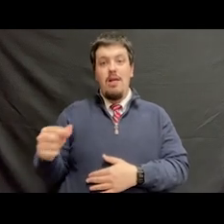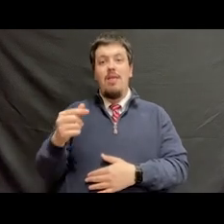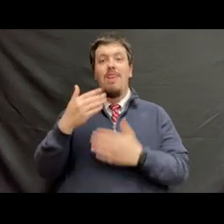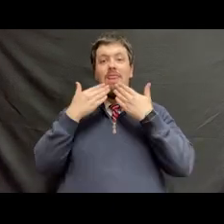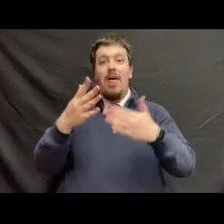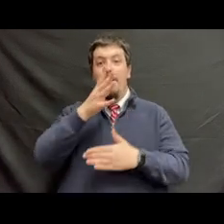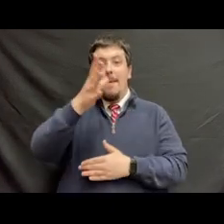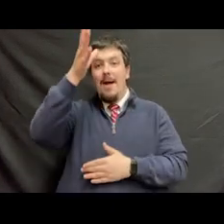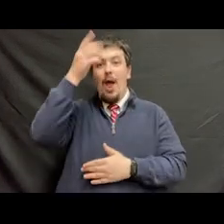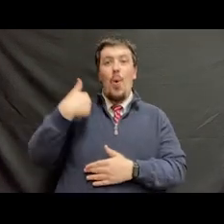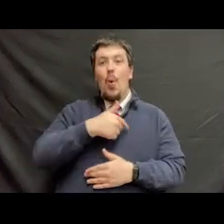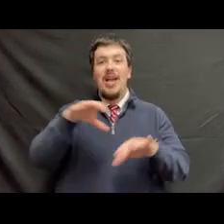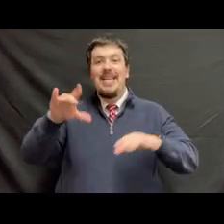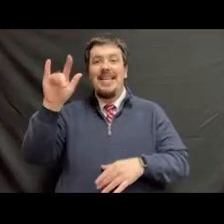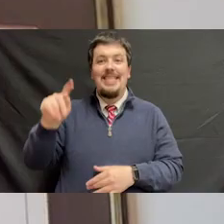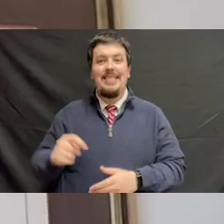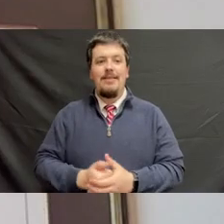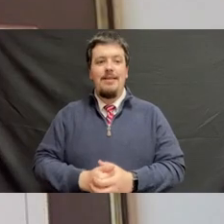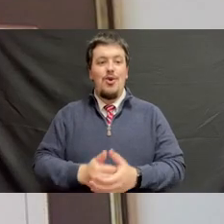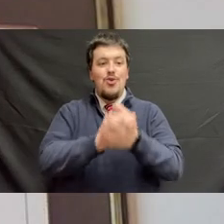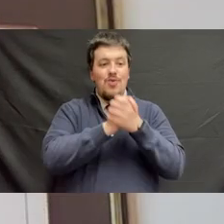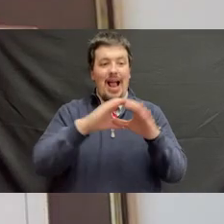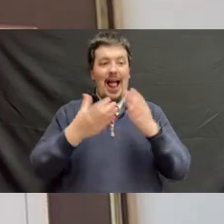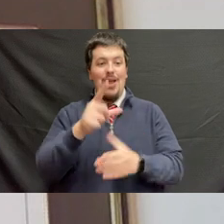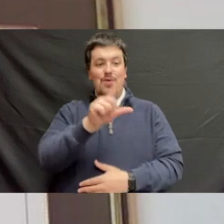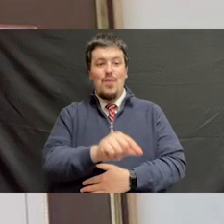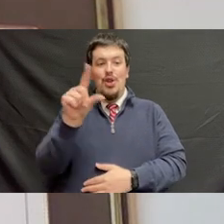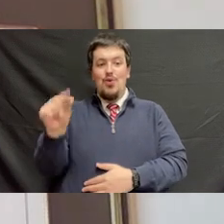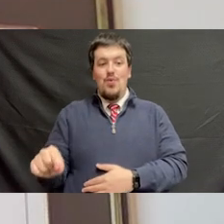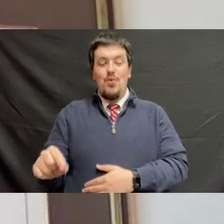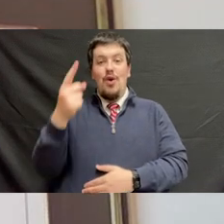and thanks Mom and Dad, we did it. Congratulations class of 2020.